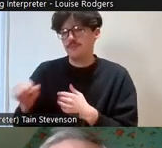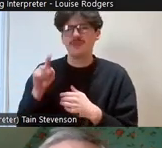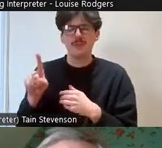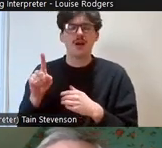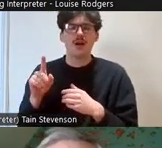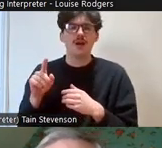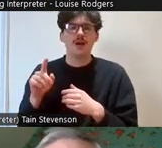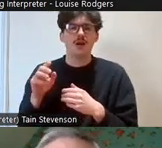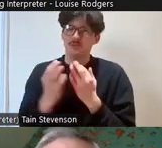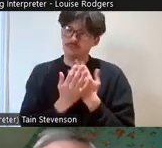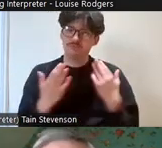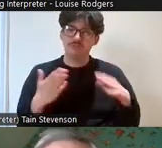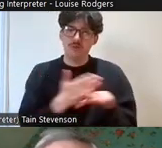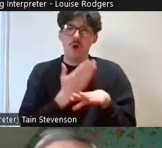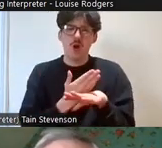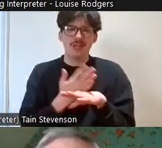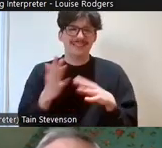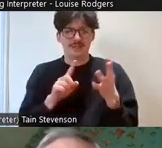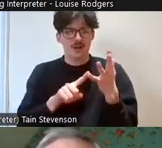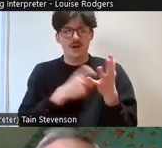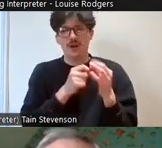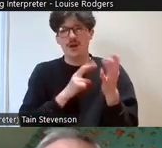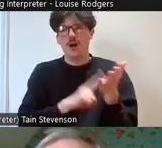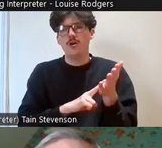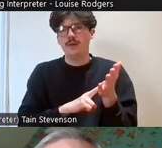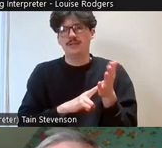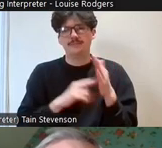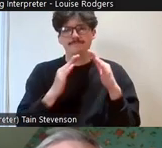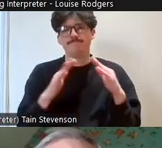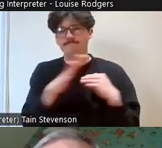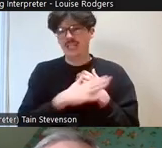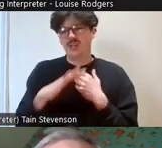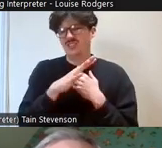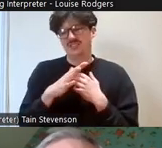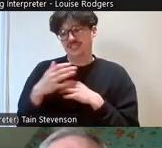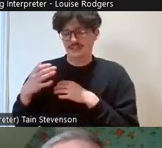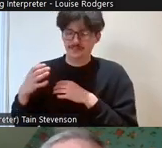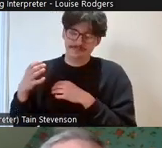of work being done in urban areas around community gardens and green spaces, shared